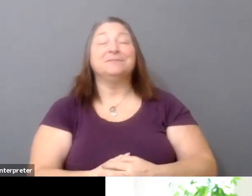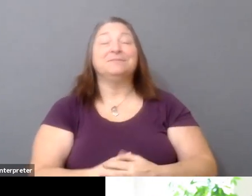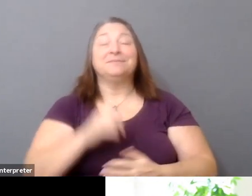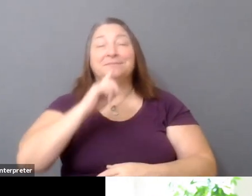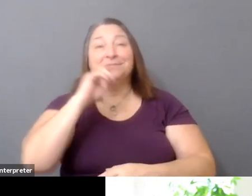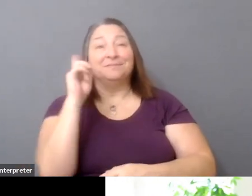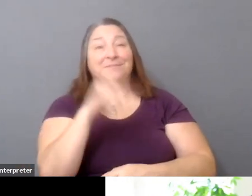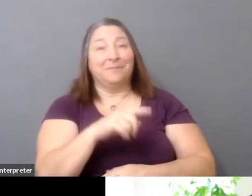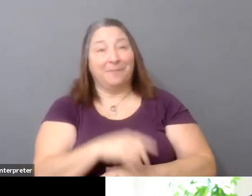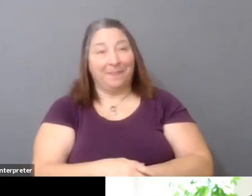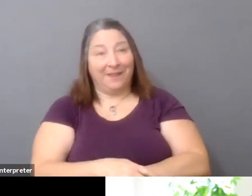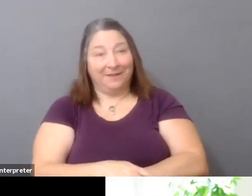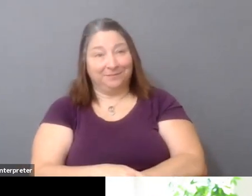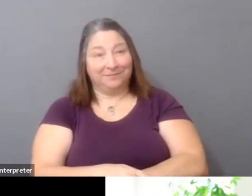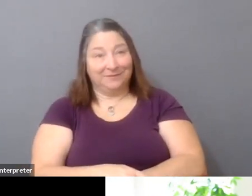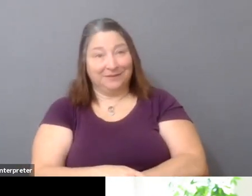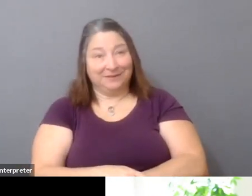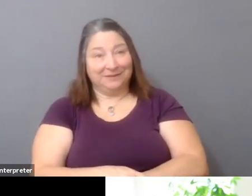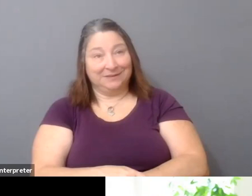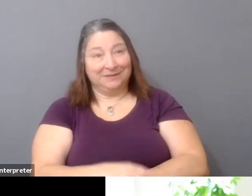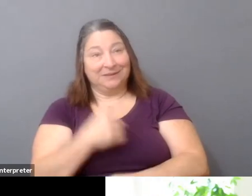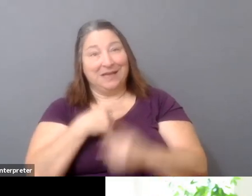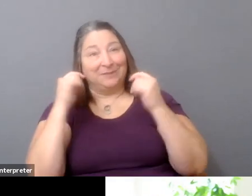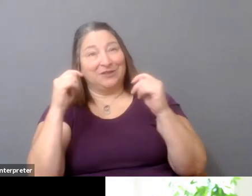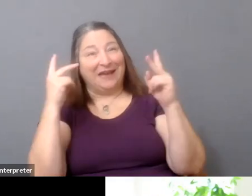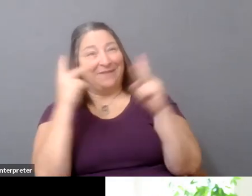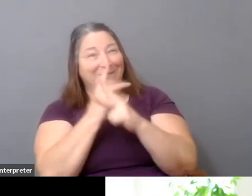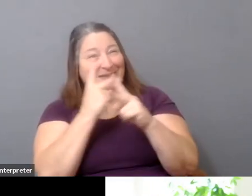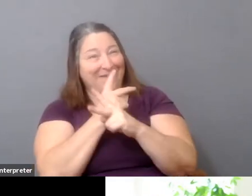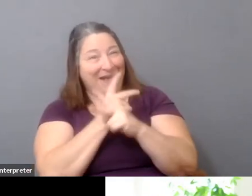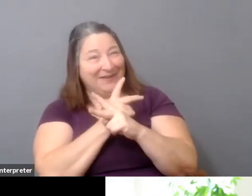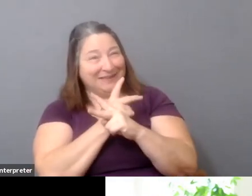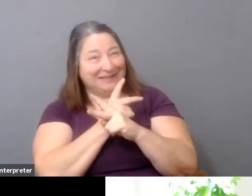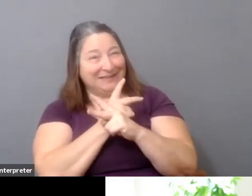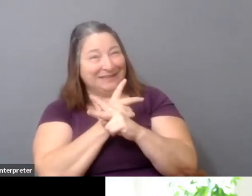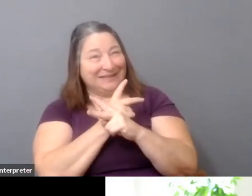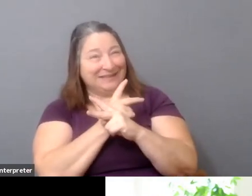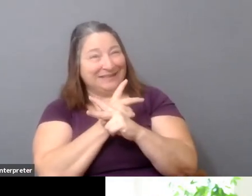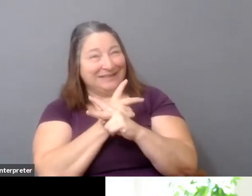you know, so I'm trying to figure out if we should go with a intellectual answer